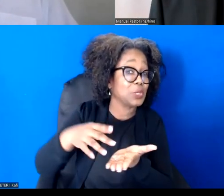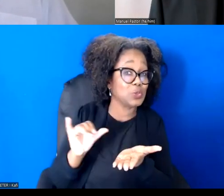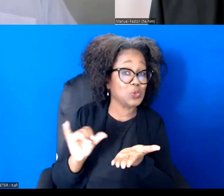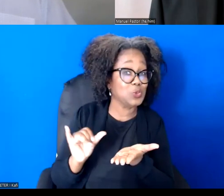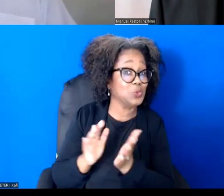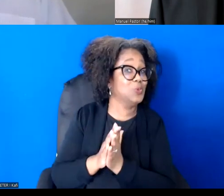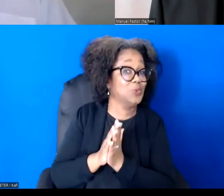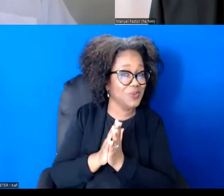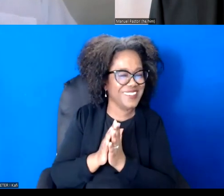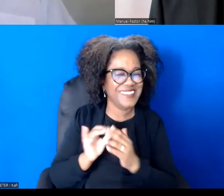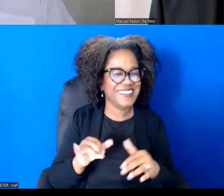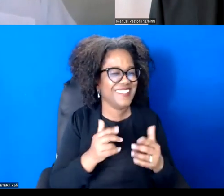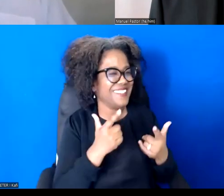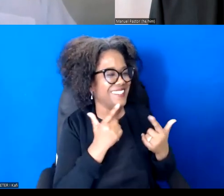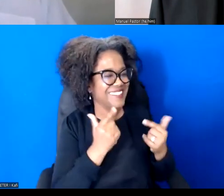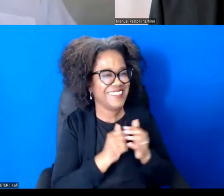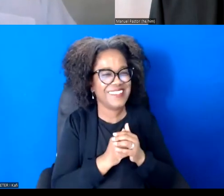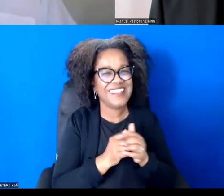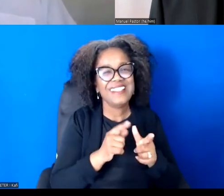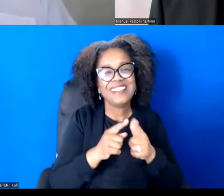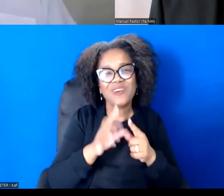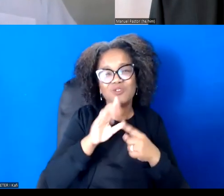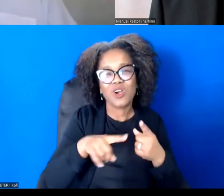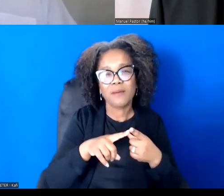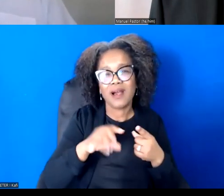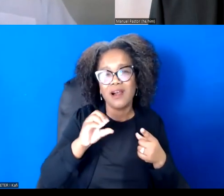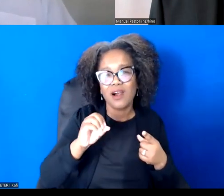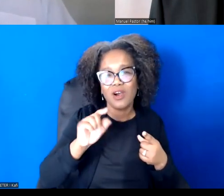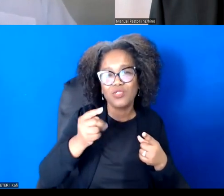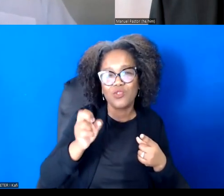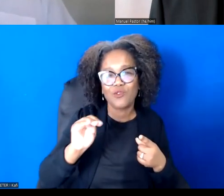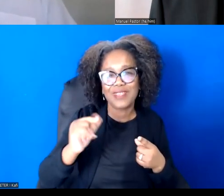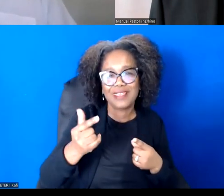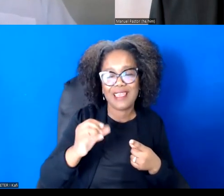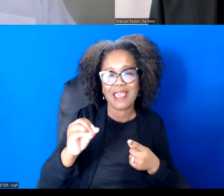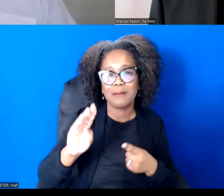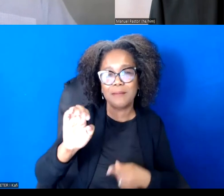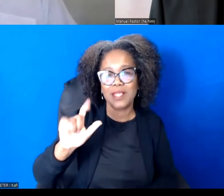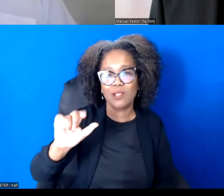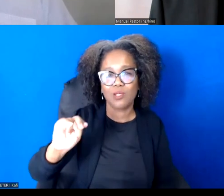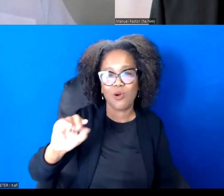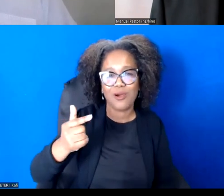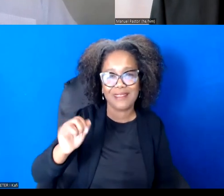We changed our name a few years ago, in part because we felt a number of the issues we